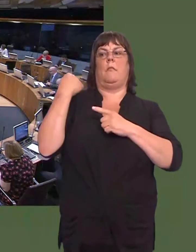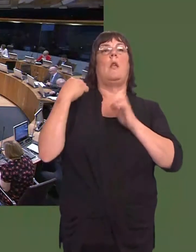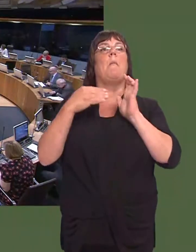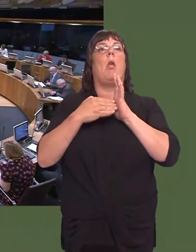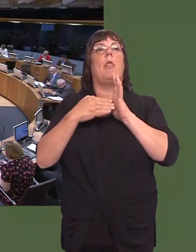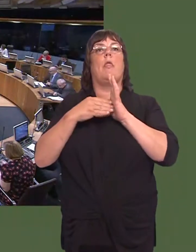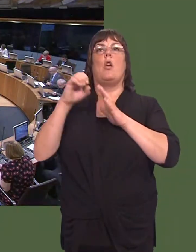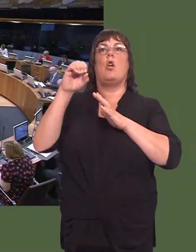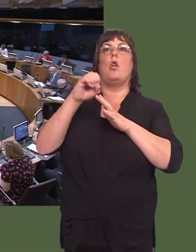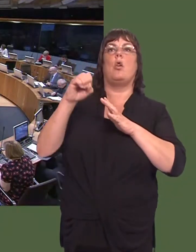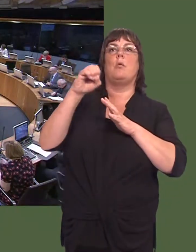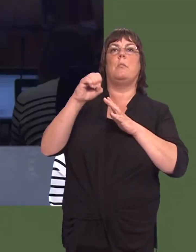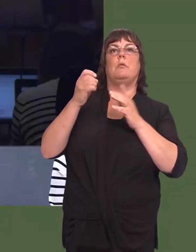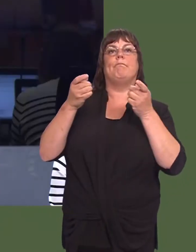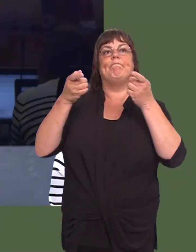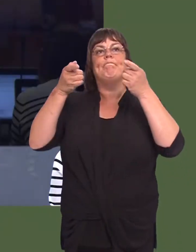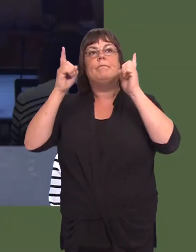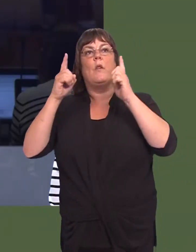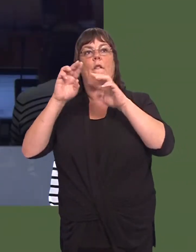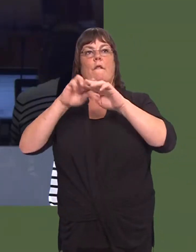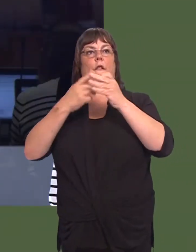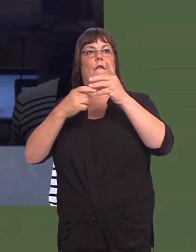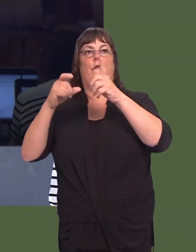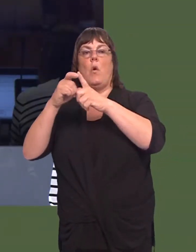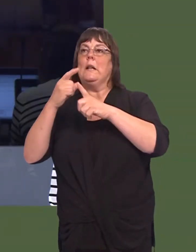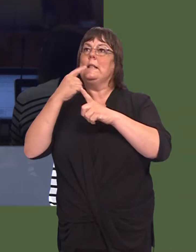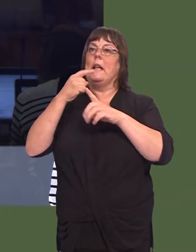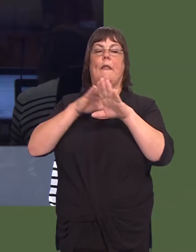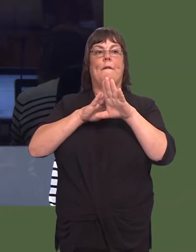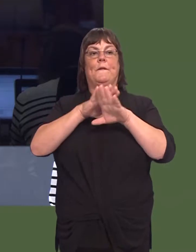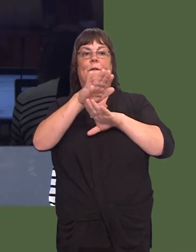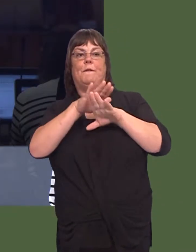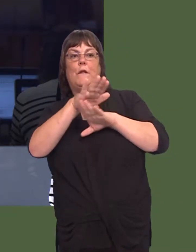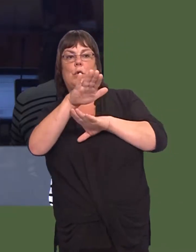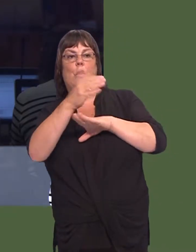Ford rybuddio bod dyfodol y cwmni ym Mhrydain yn dibynnu ar alluír Llywodraeth yn Llundain